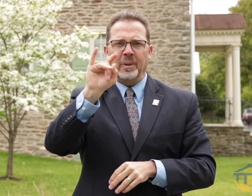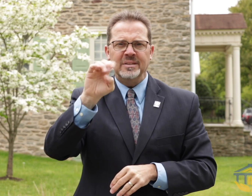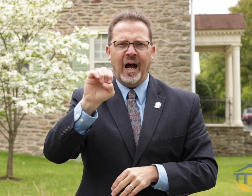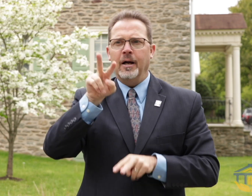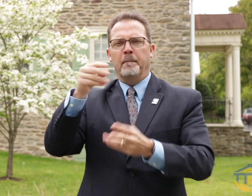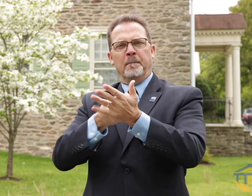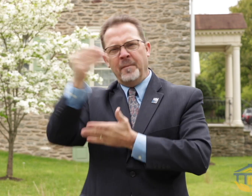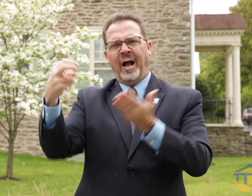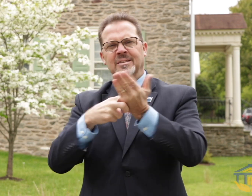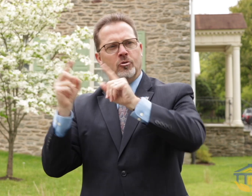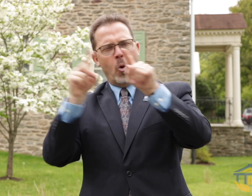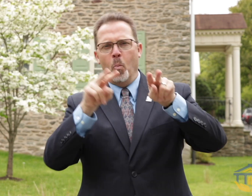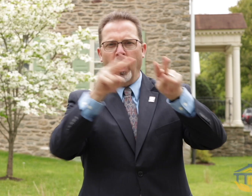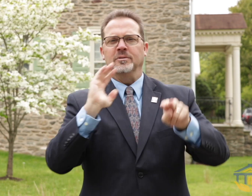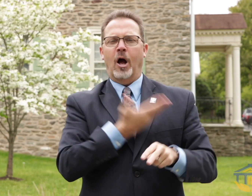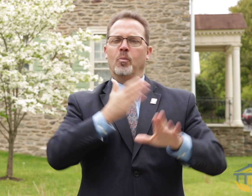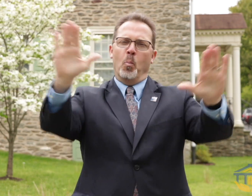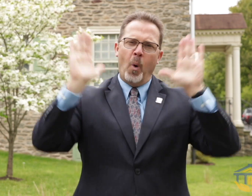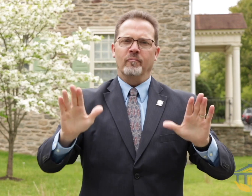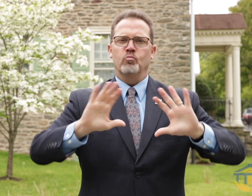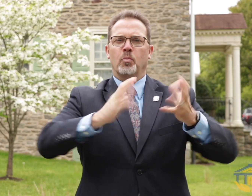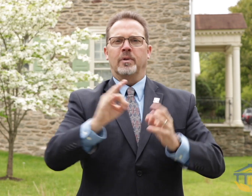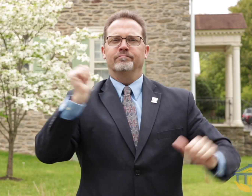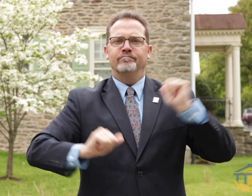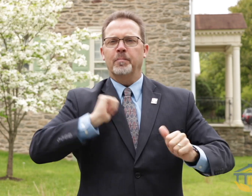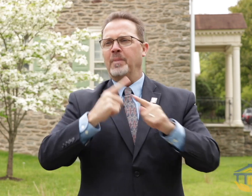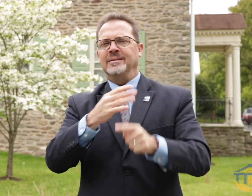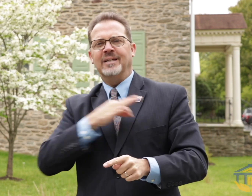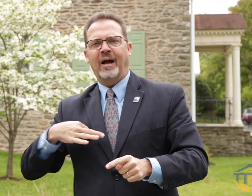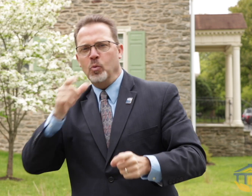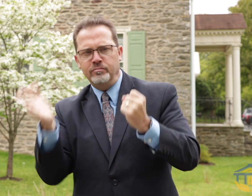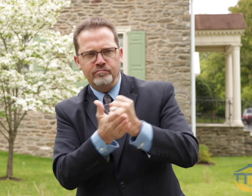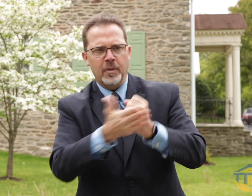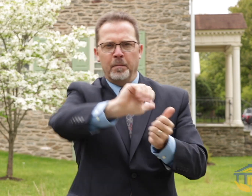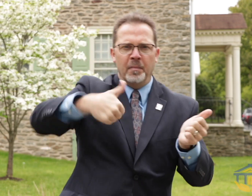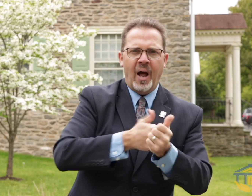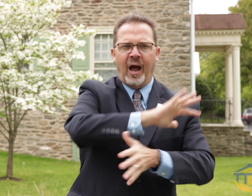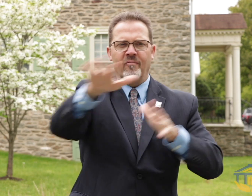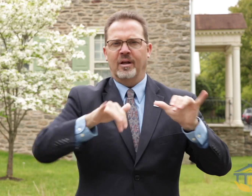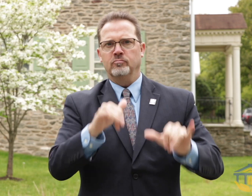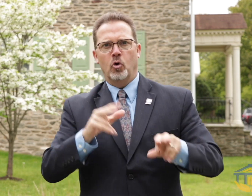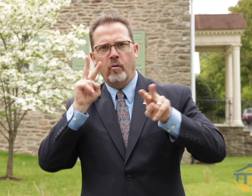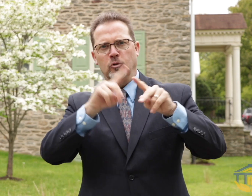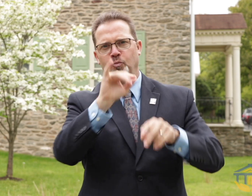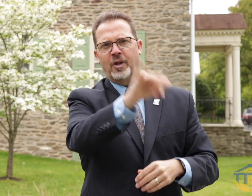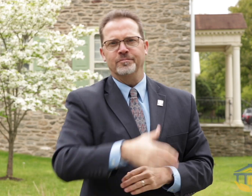version of “1001 Nights.” Feel free to buy tickets ahead of time to come see our students. We have seen a lot of hard work from our students and our staff to make